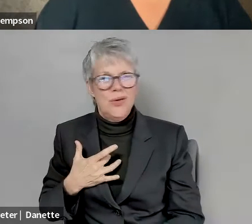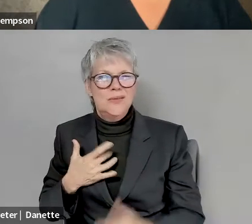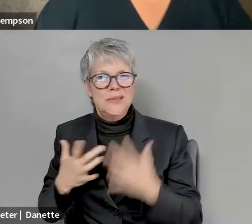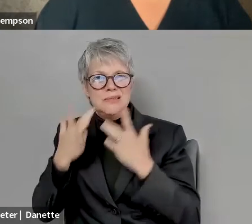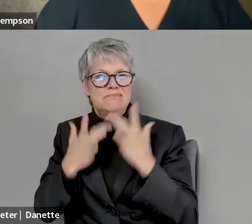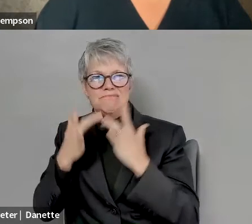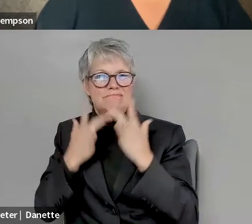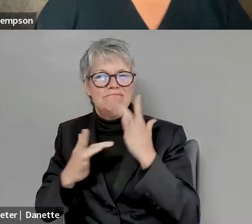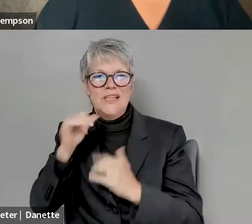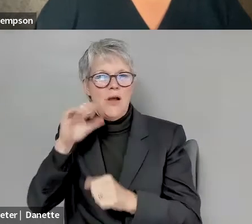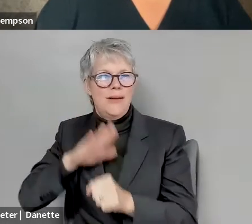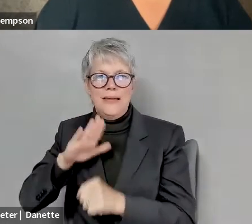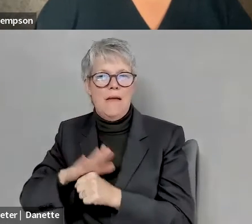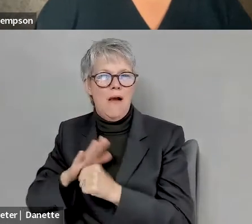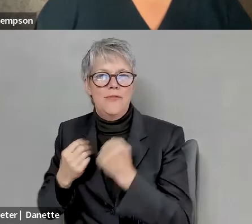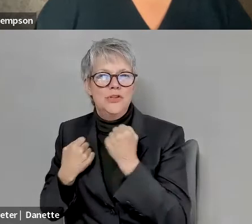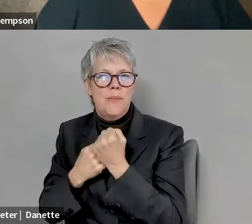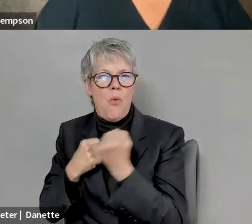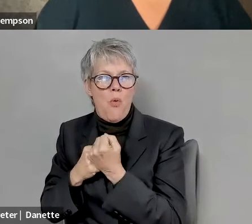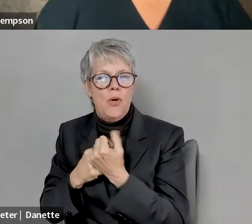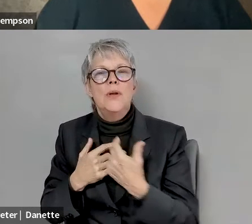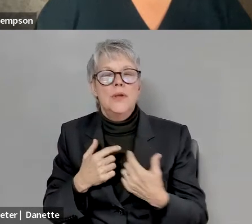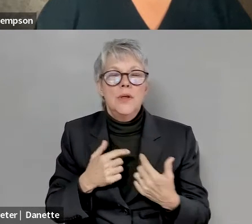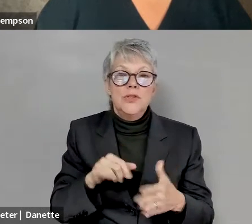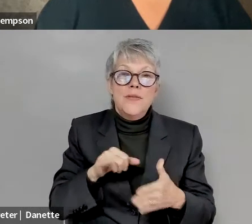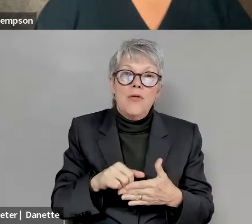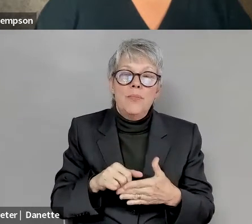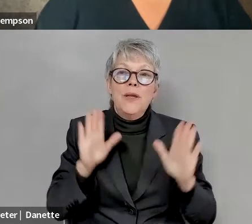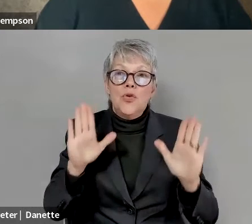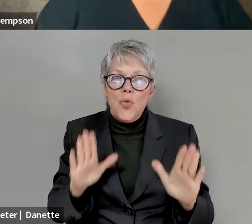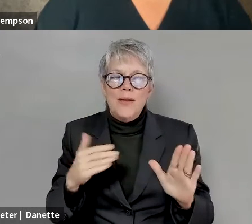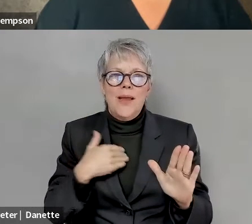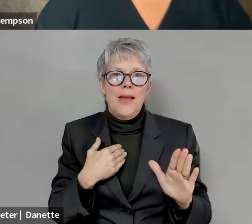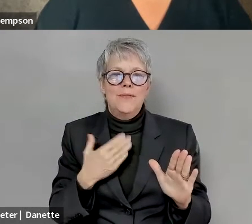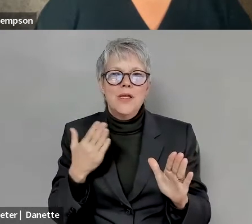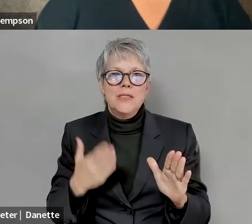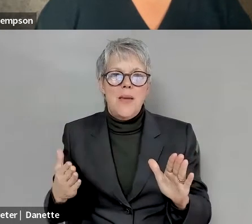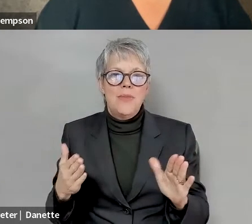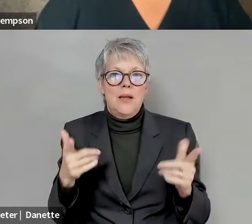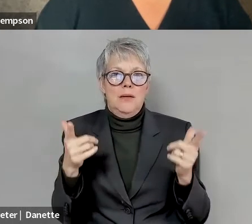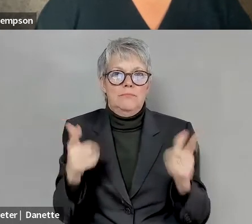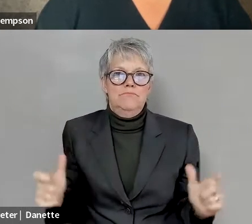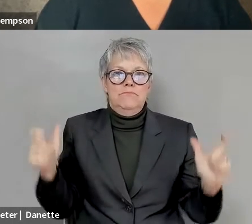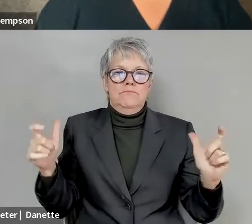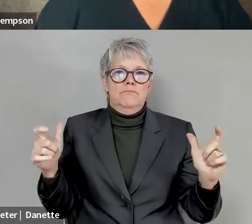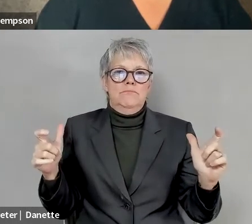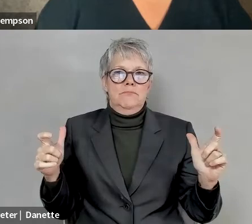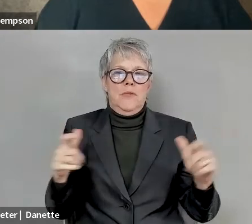Michael Smith: it. It would be great to have something a little larger than within the individual providers,